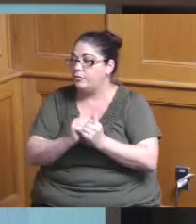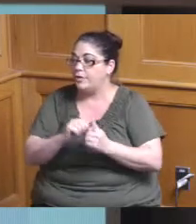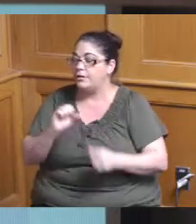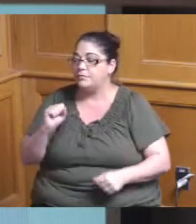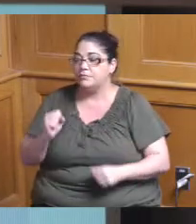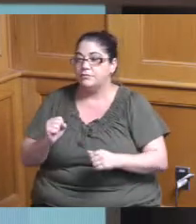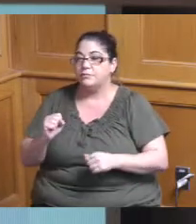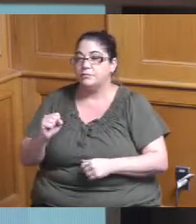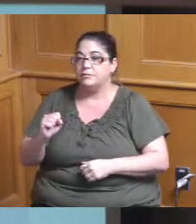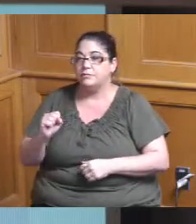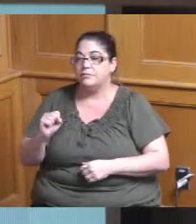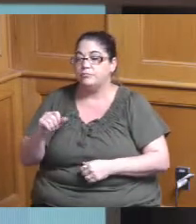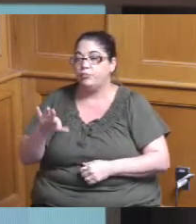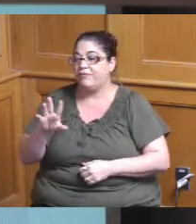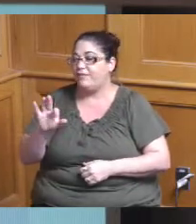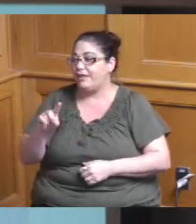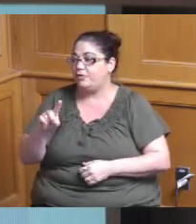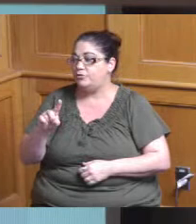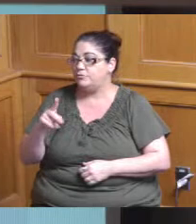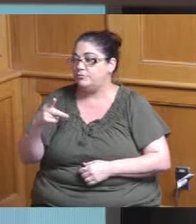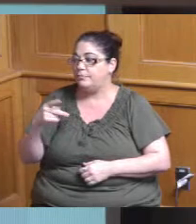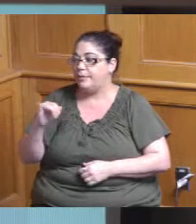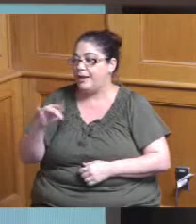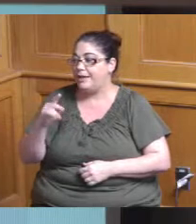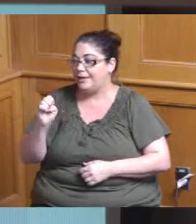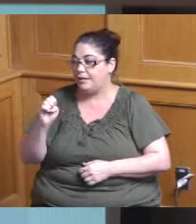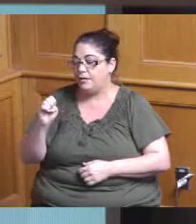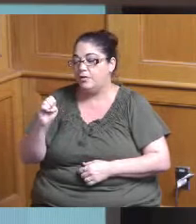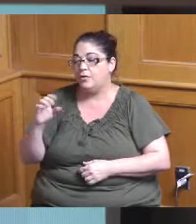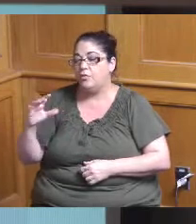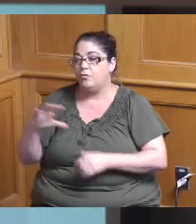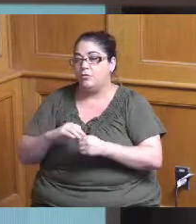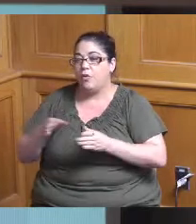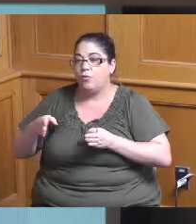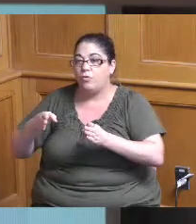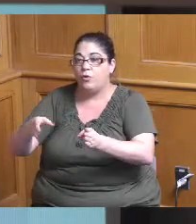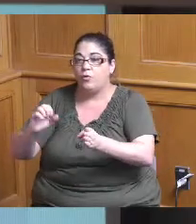revitalization improvement plan I'll get into a little more detail on those three in just a moment